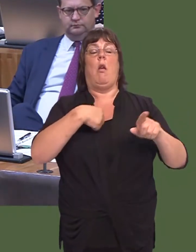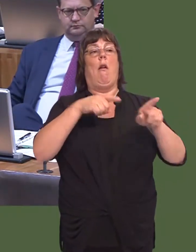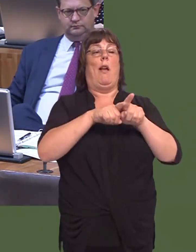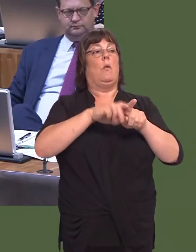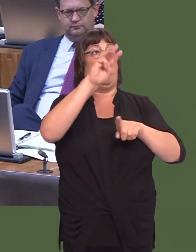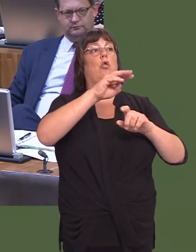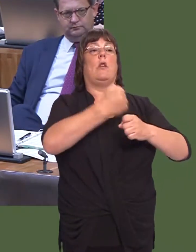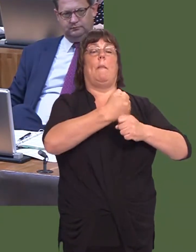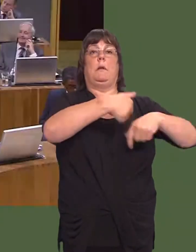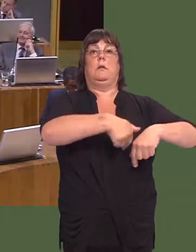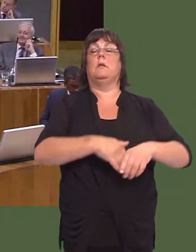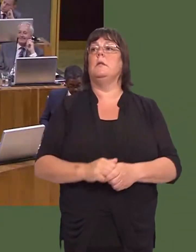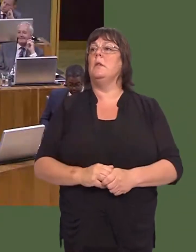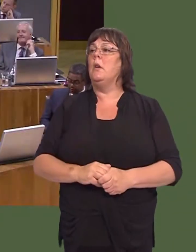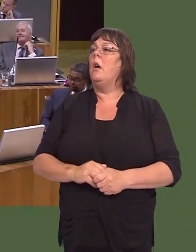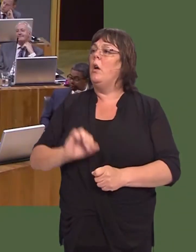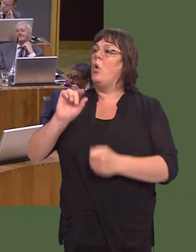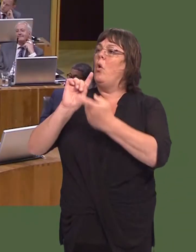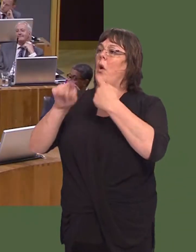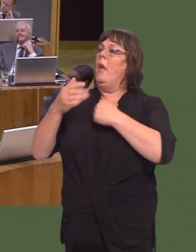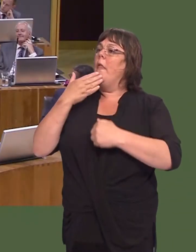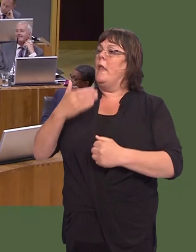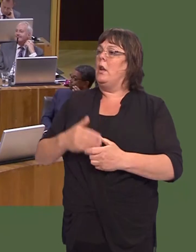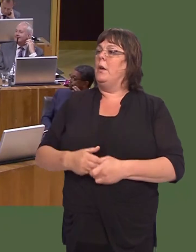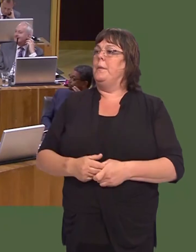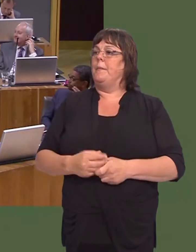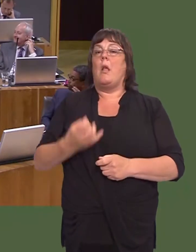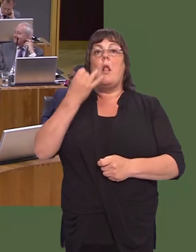David Rees: Thank you for that answer, First Minister. I think itís telling, the answer youíve given.